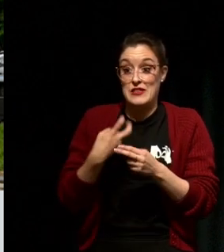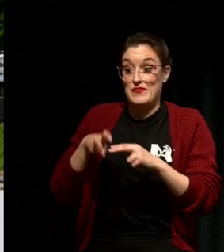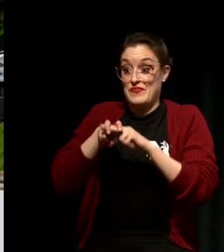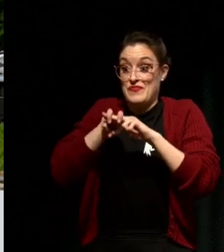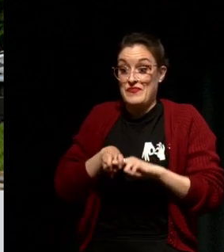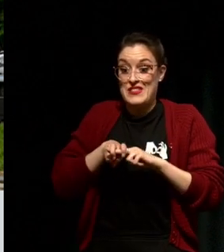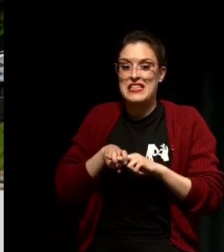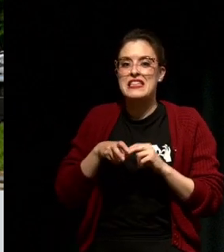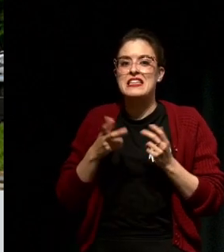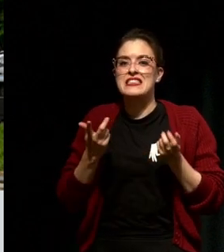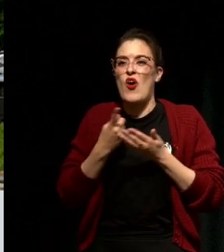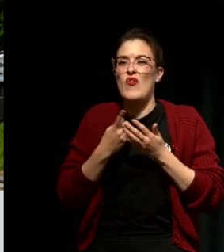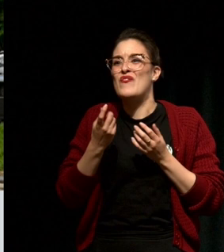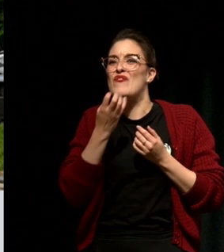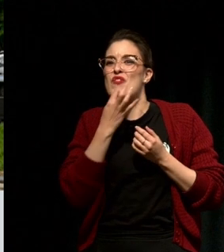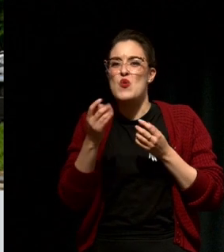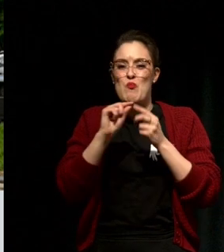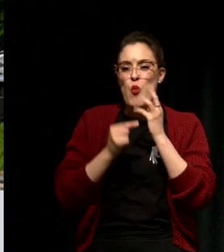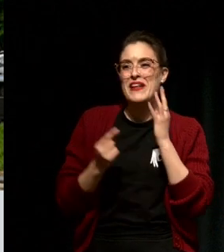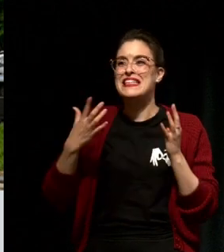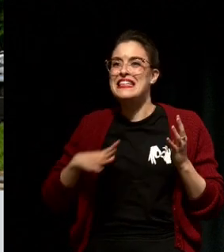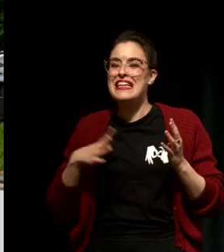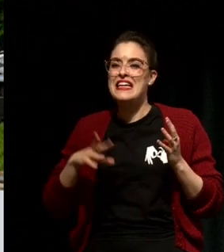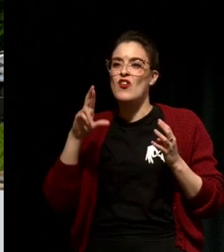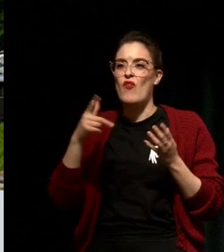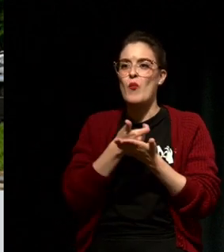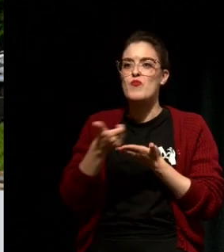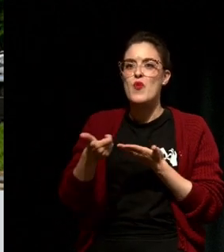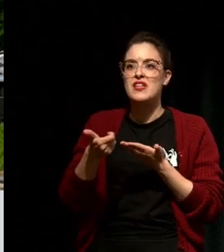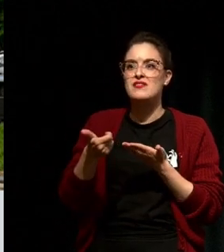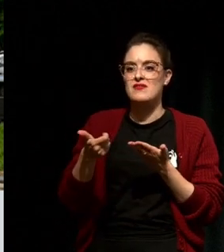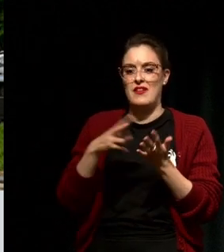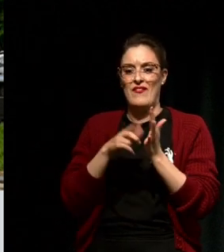points short from my permanent residency visa, and decided to take a translator's exam in